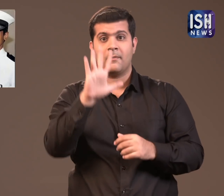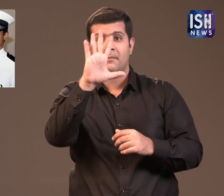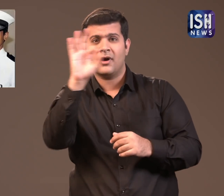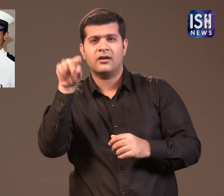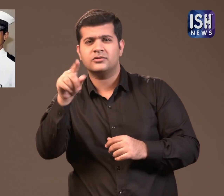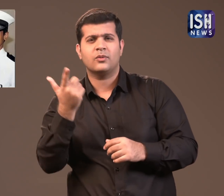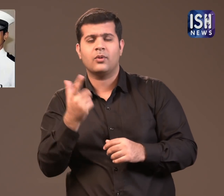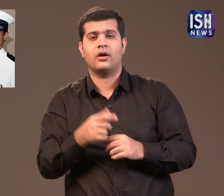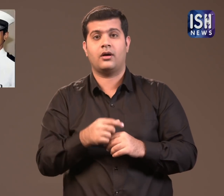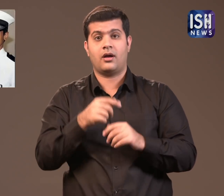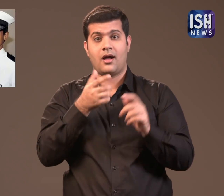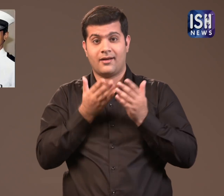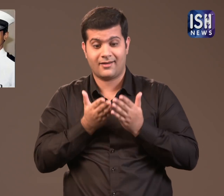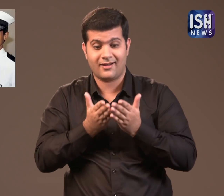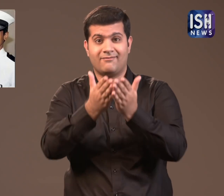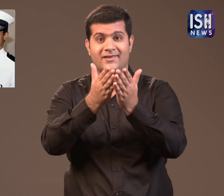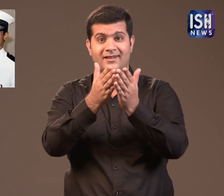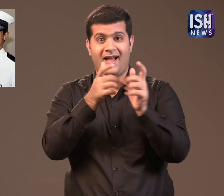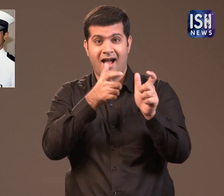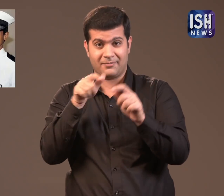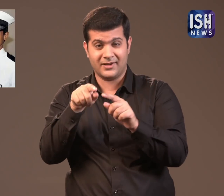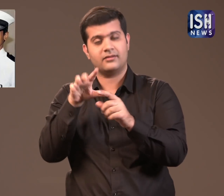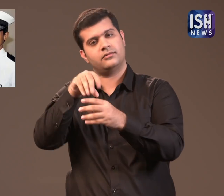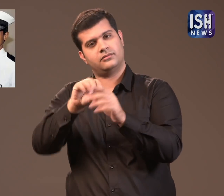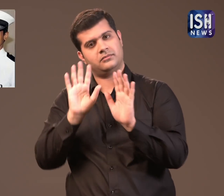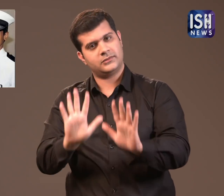and 500 in the Navy.